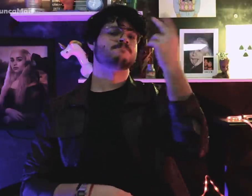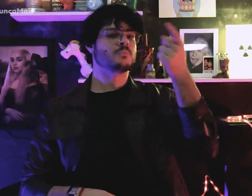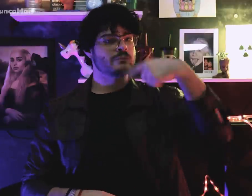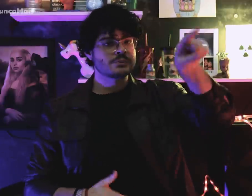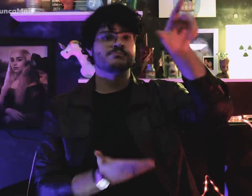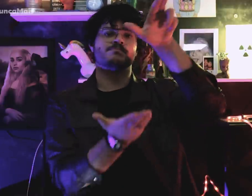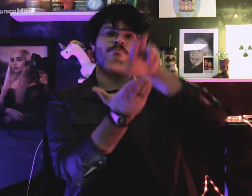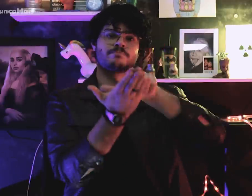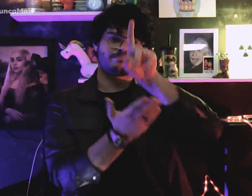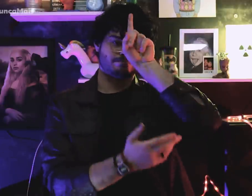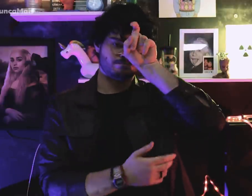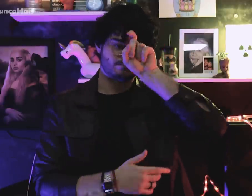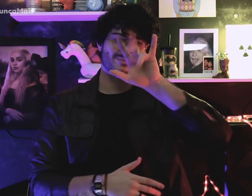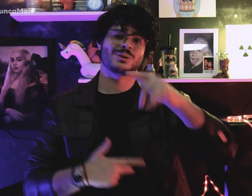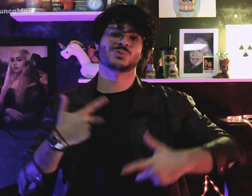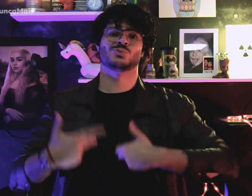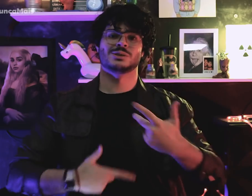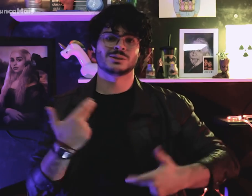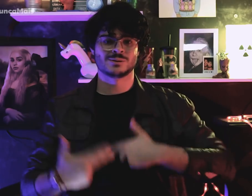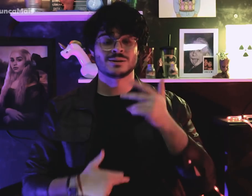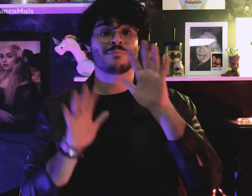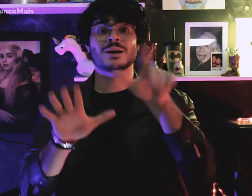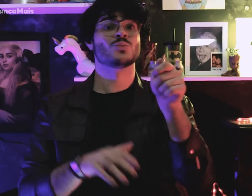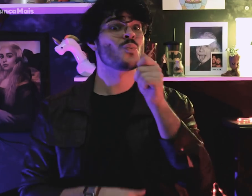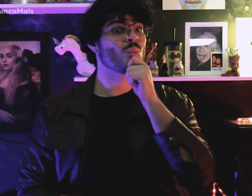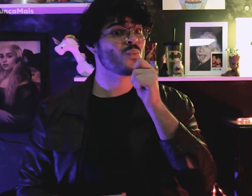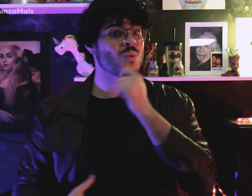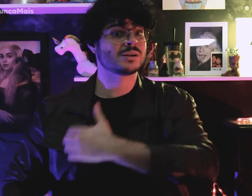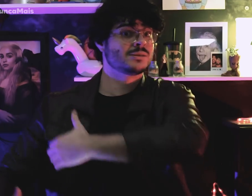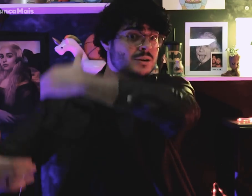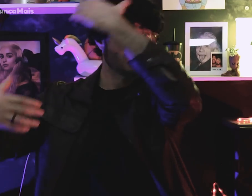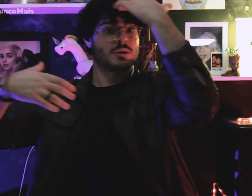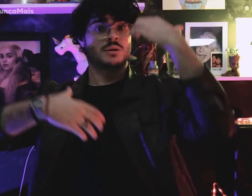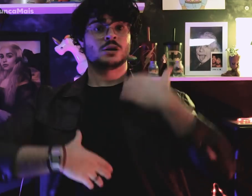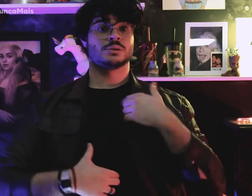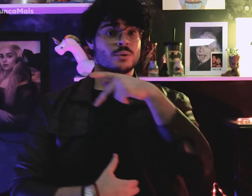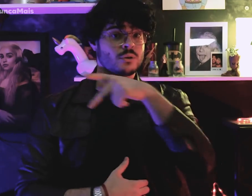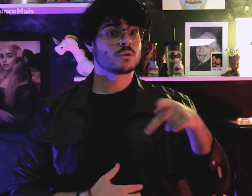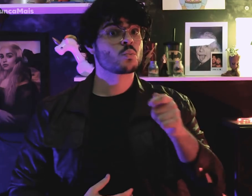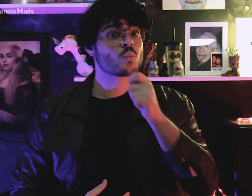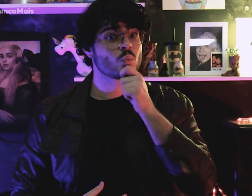logo ele foi internado para uma cirurgia. Nem foi empossado ainda.